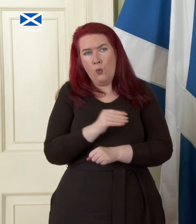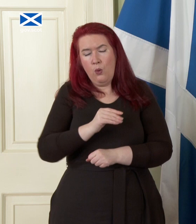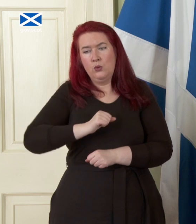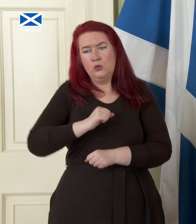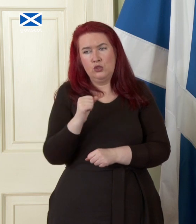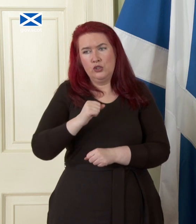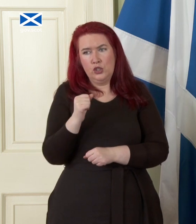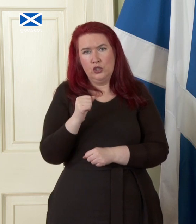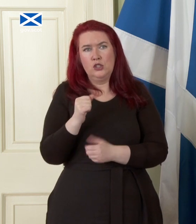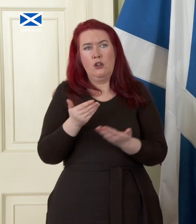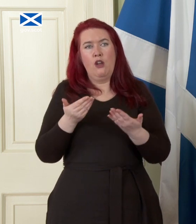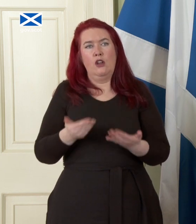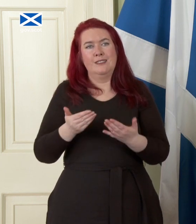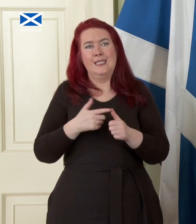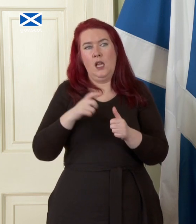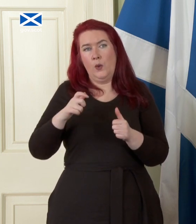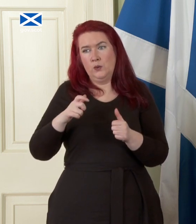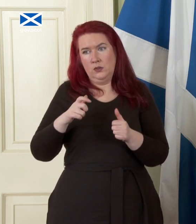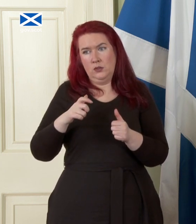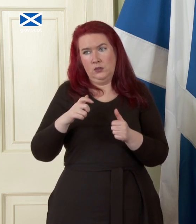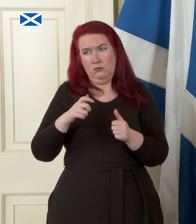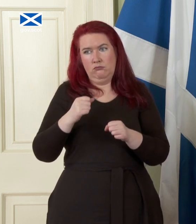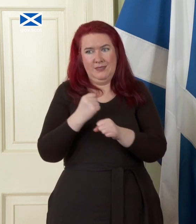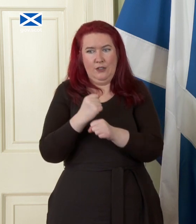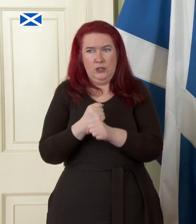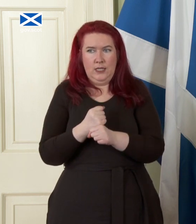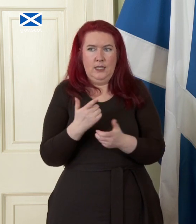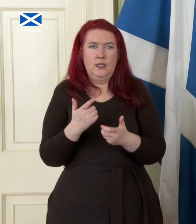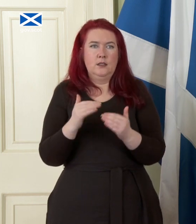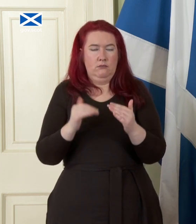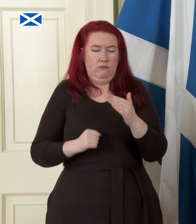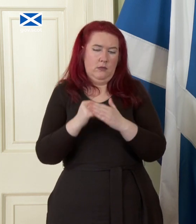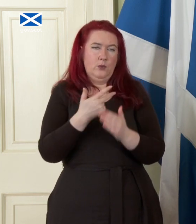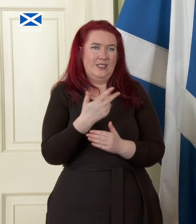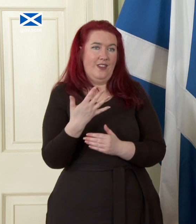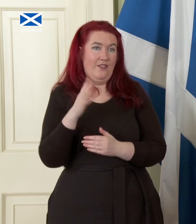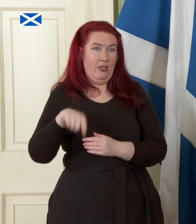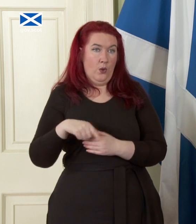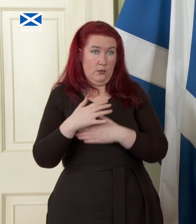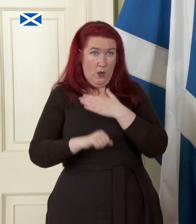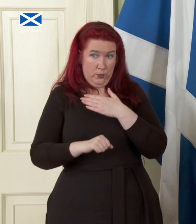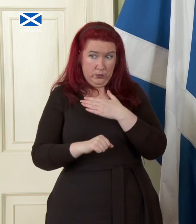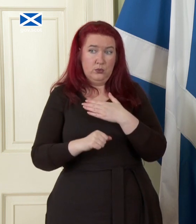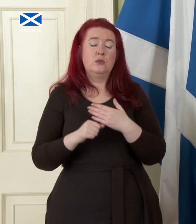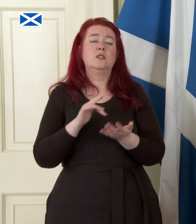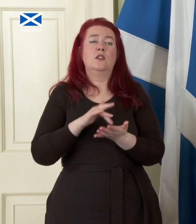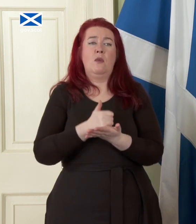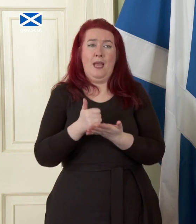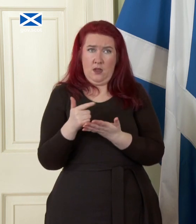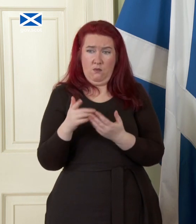current account guarantees for the level of 85 000 pounds so I have a question two questions which